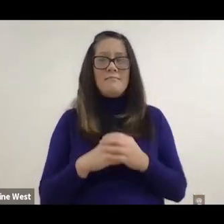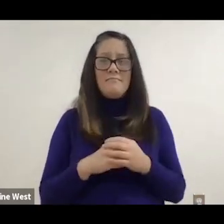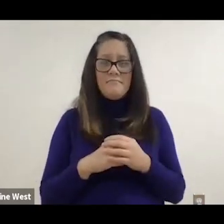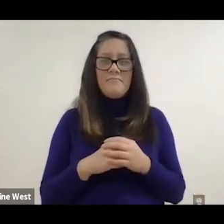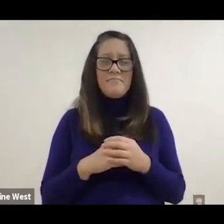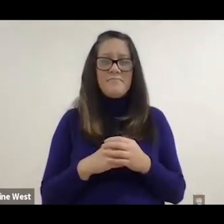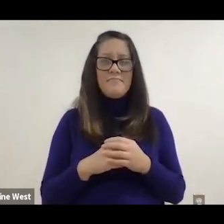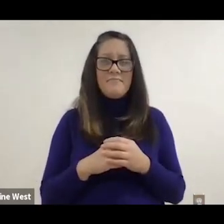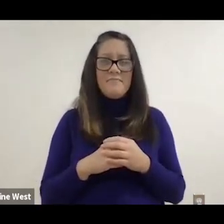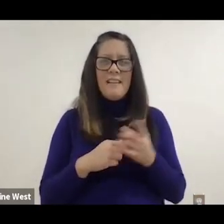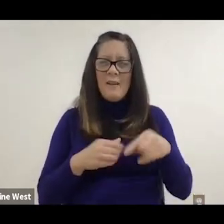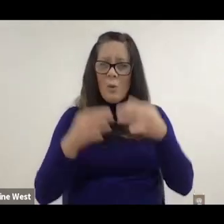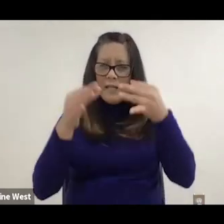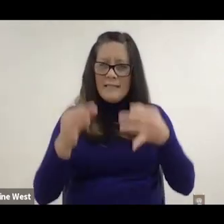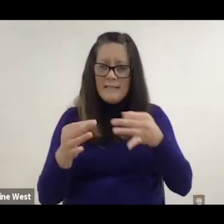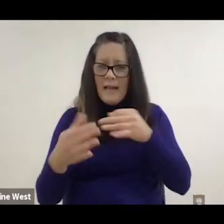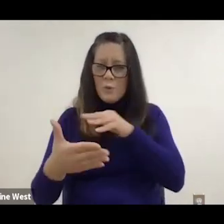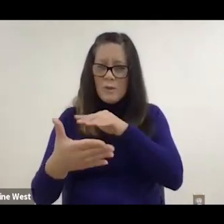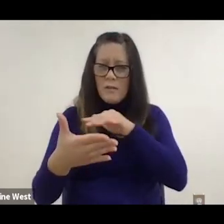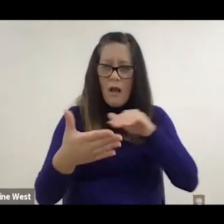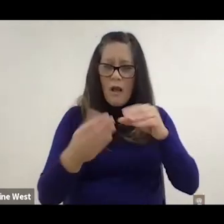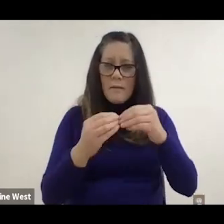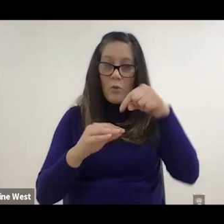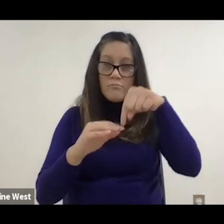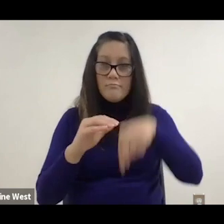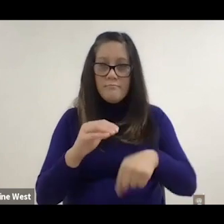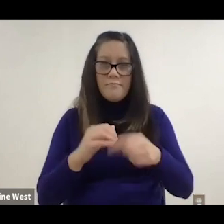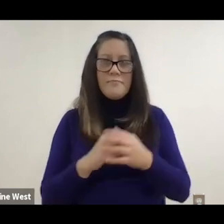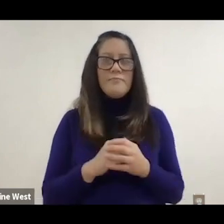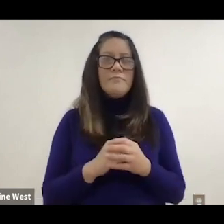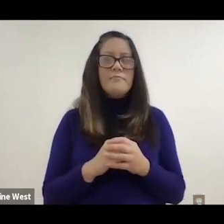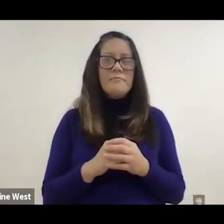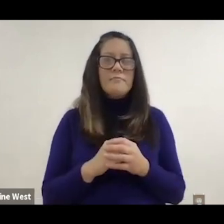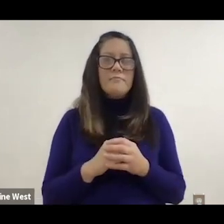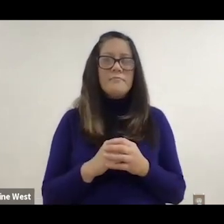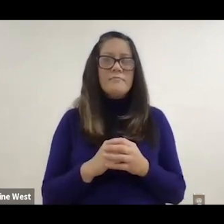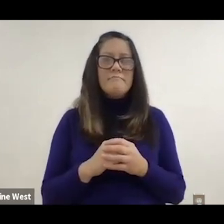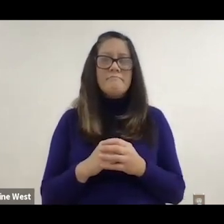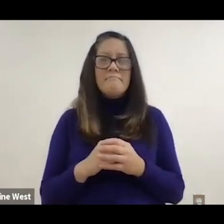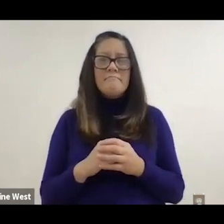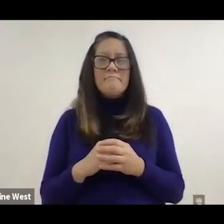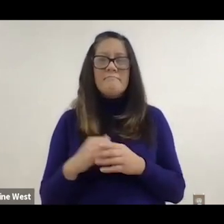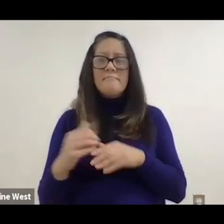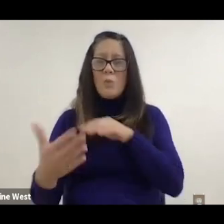And so we decided to study that a bit further. So we studied several 100 people